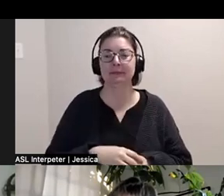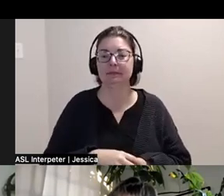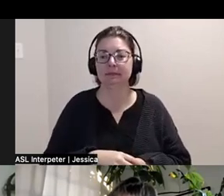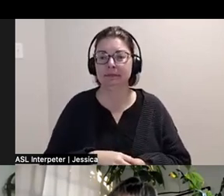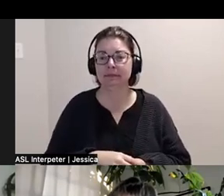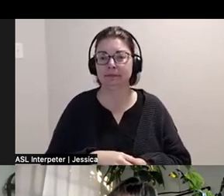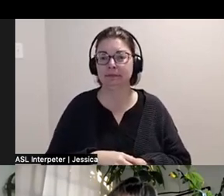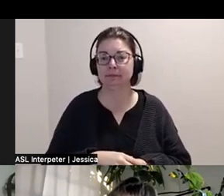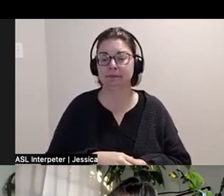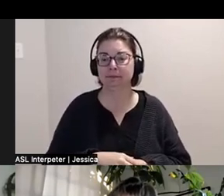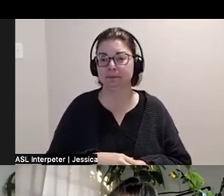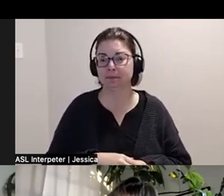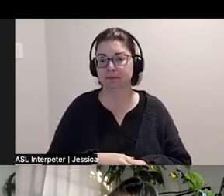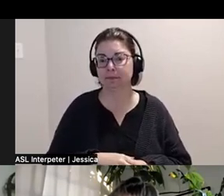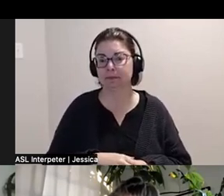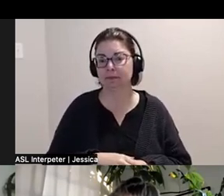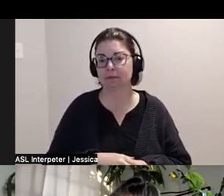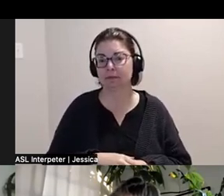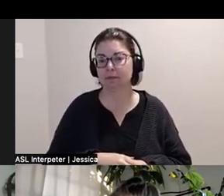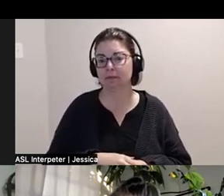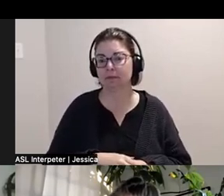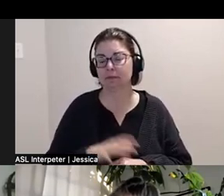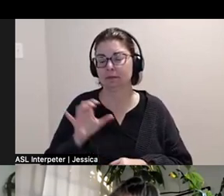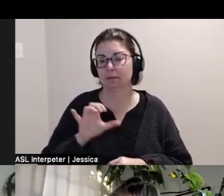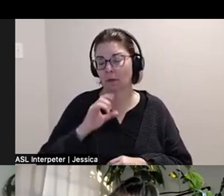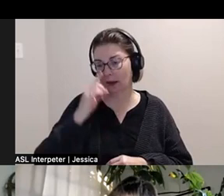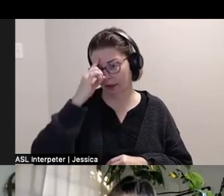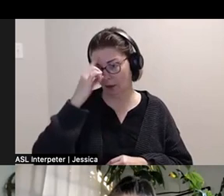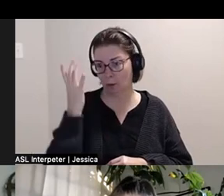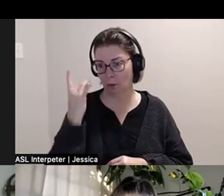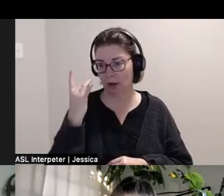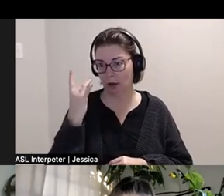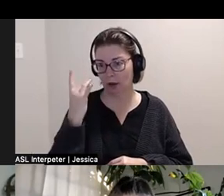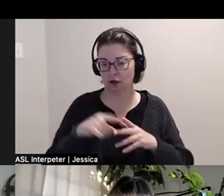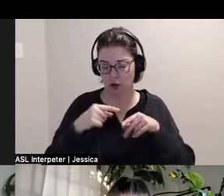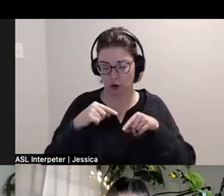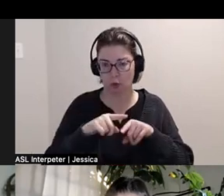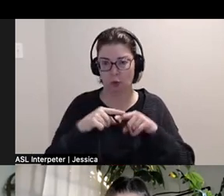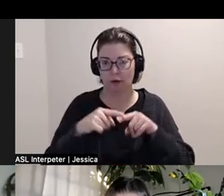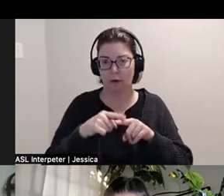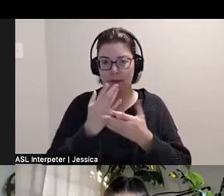And I think the reason why I also started to weave is because I'm losing a lot of mobility in my hands.